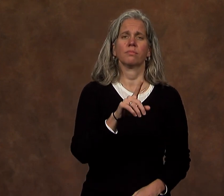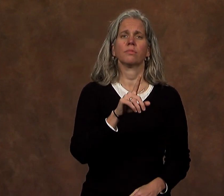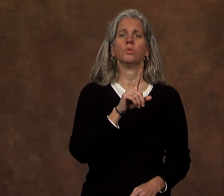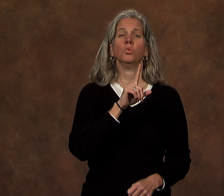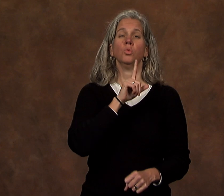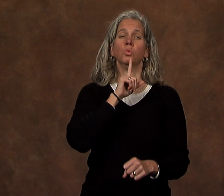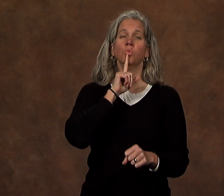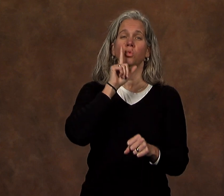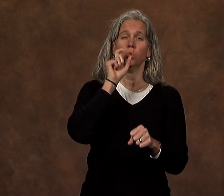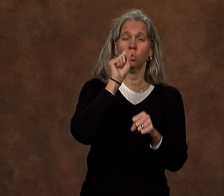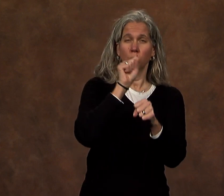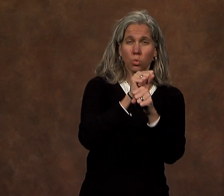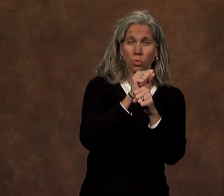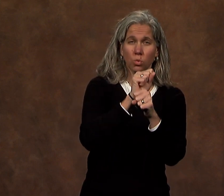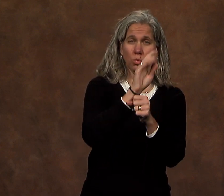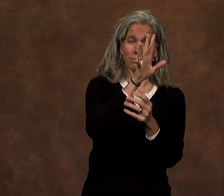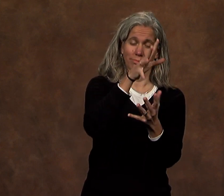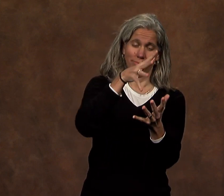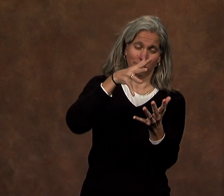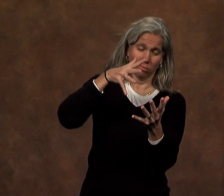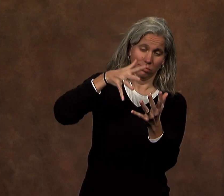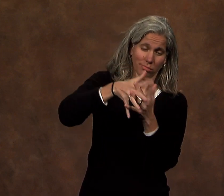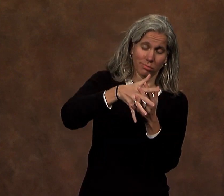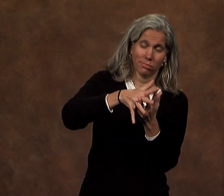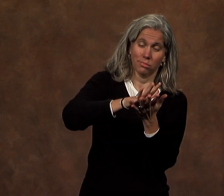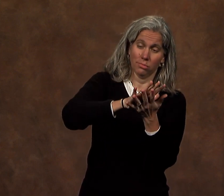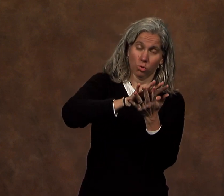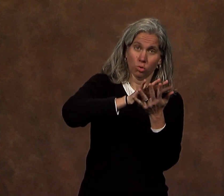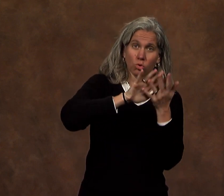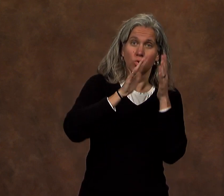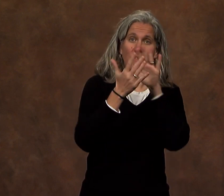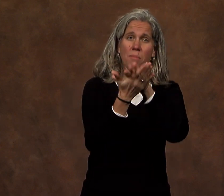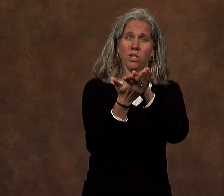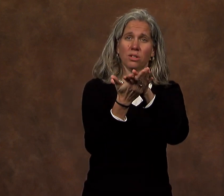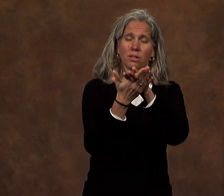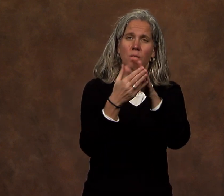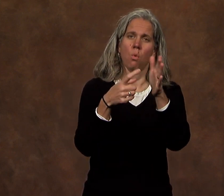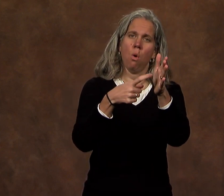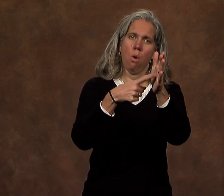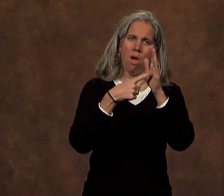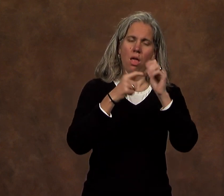True transformation requires